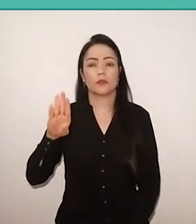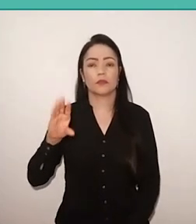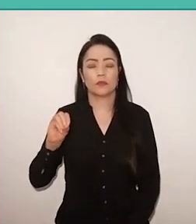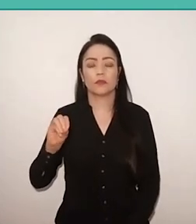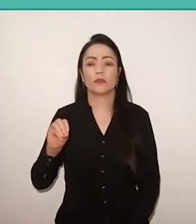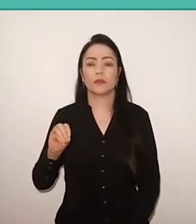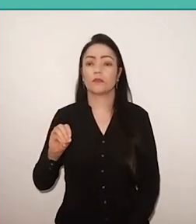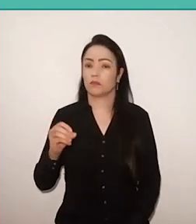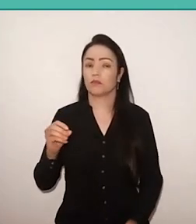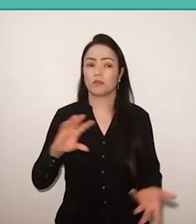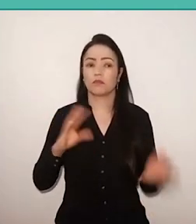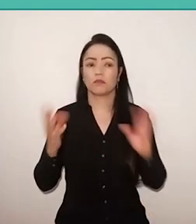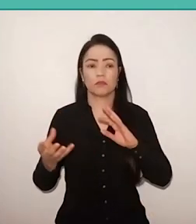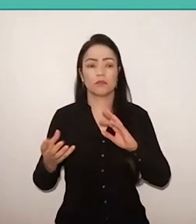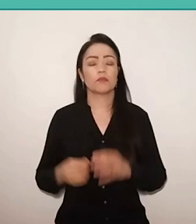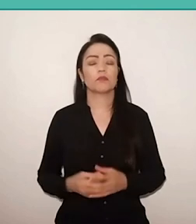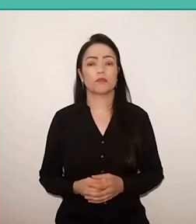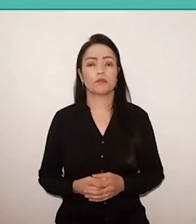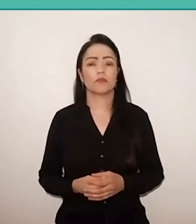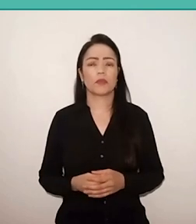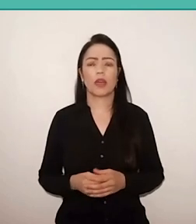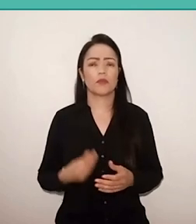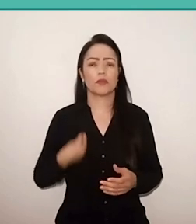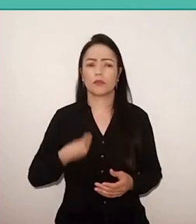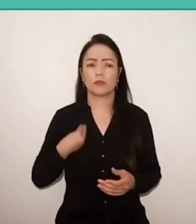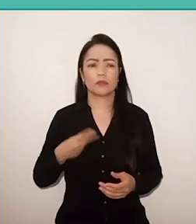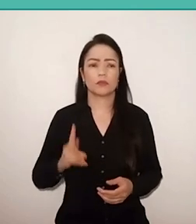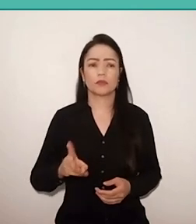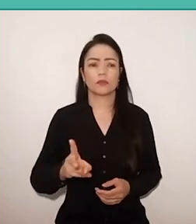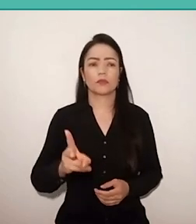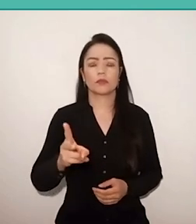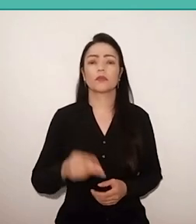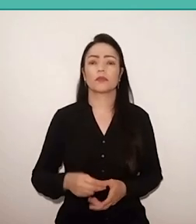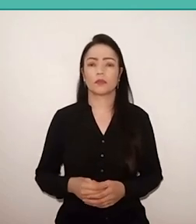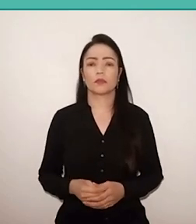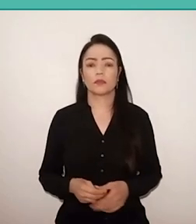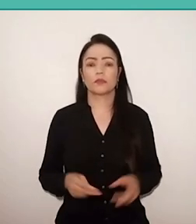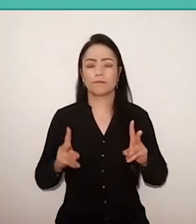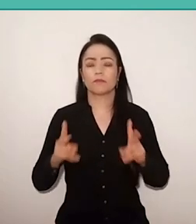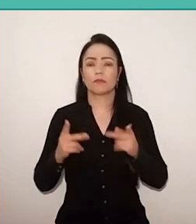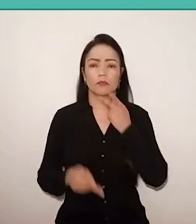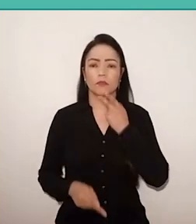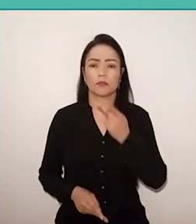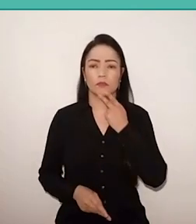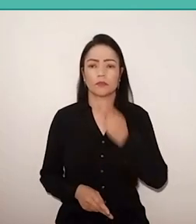Paulo Freire, throughout his life, always repeated that he was a believer person,